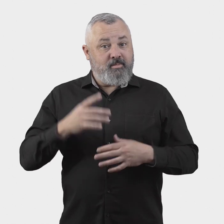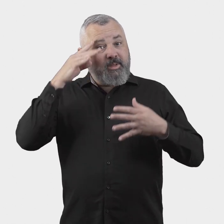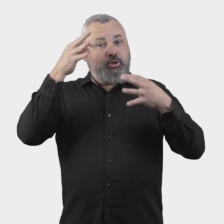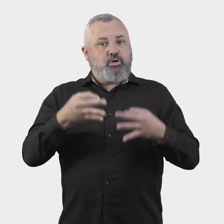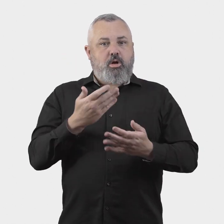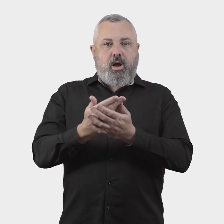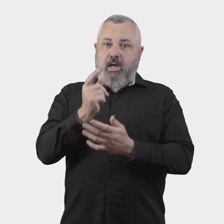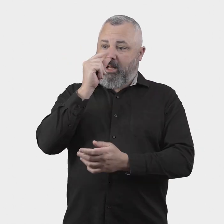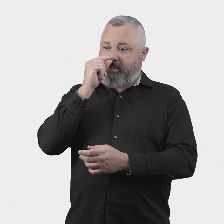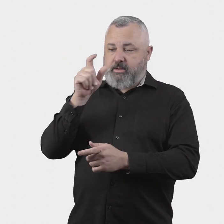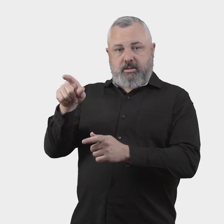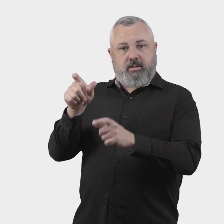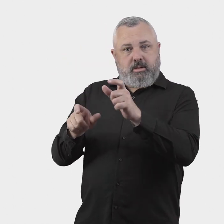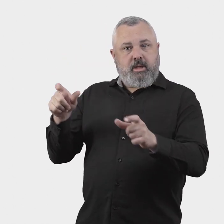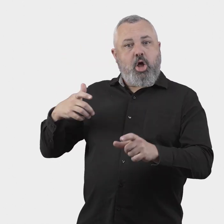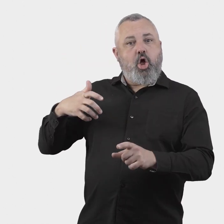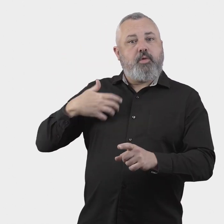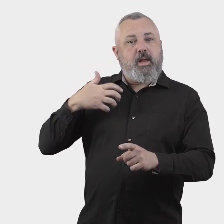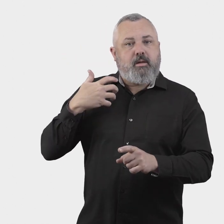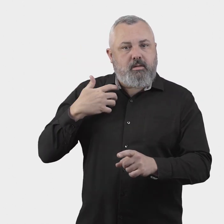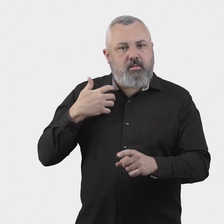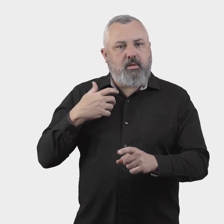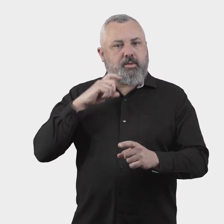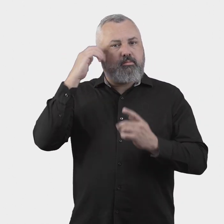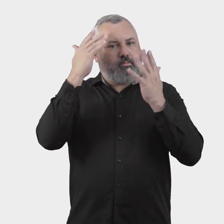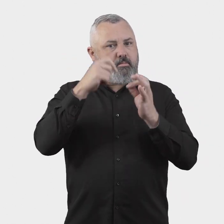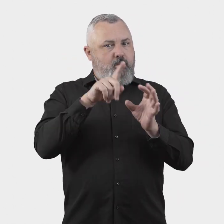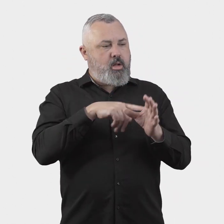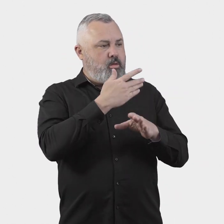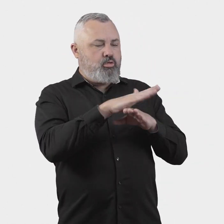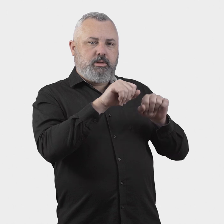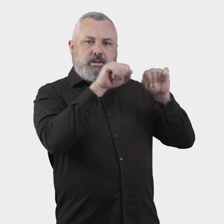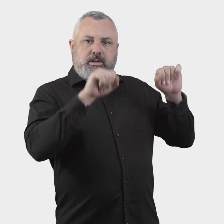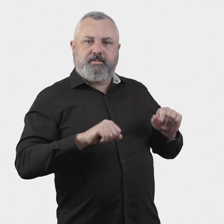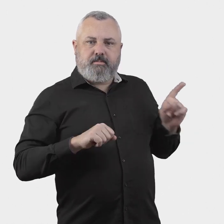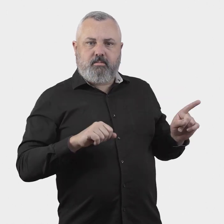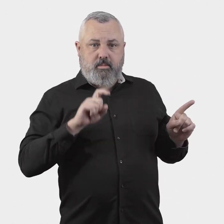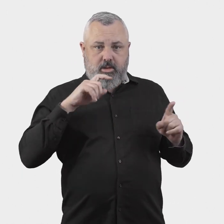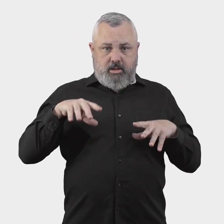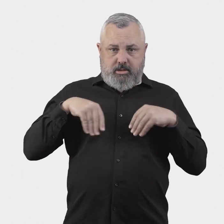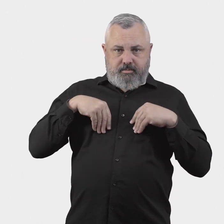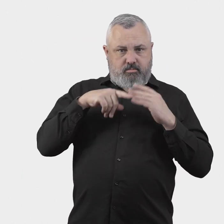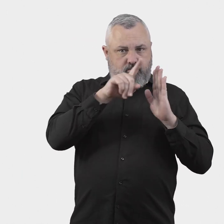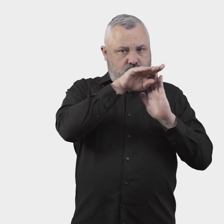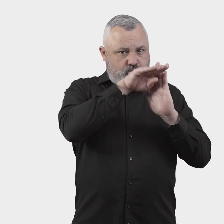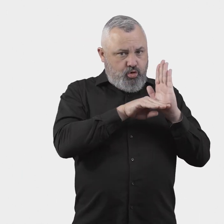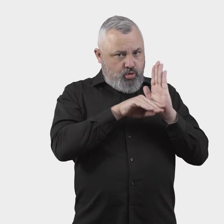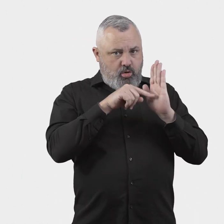Decisions on the eligibility of complaints that can be considered by the Aviation Industry Ombuds Scheme will